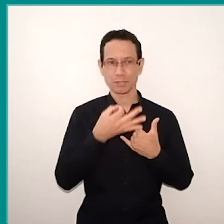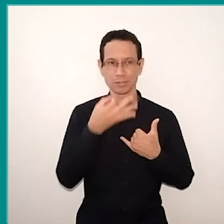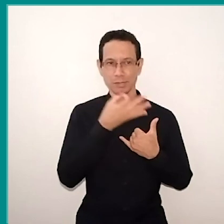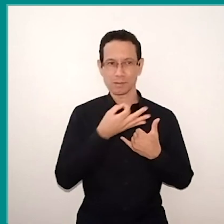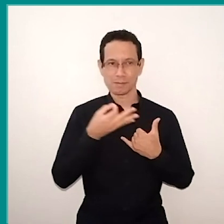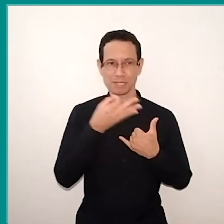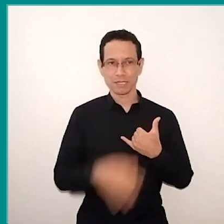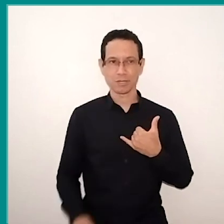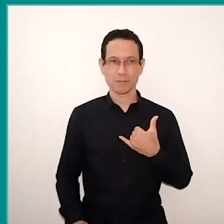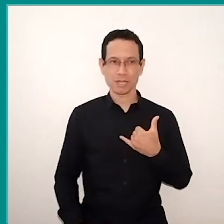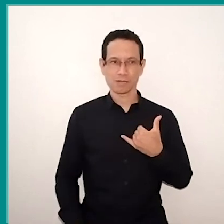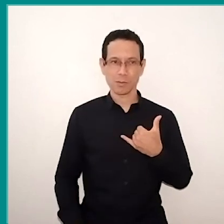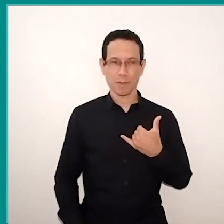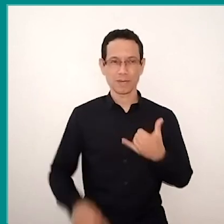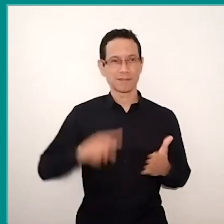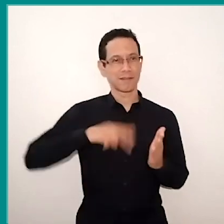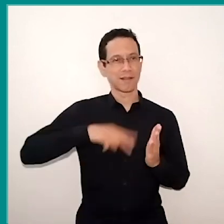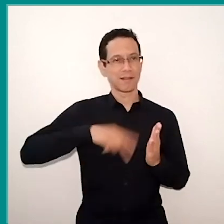the student is reading to my right, and I was recording.